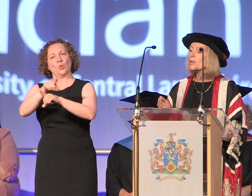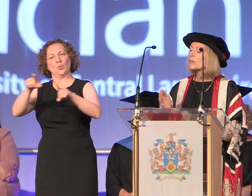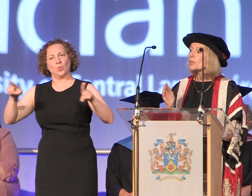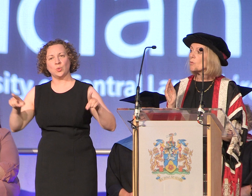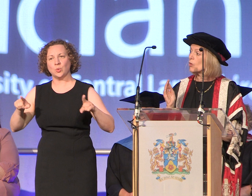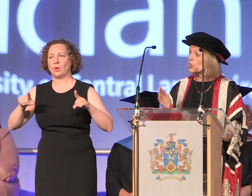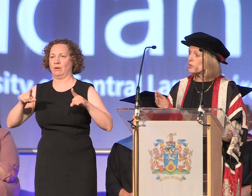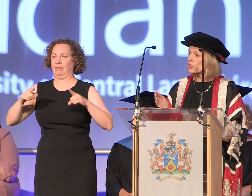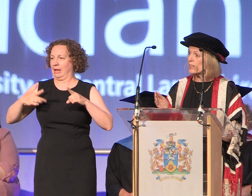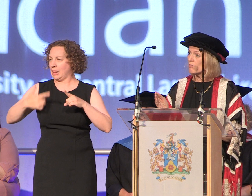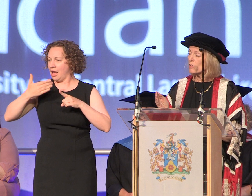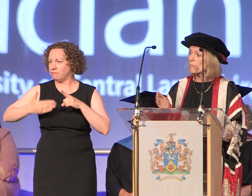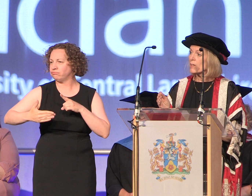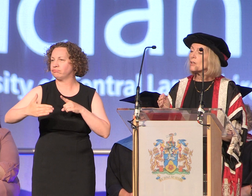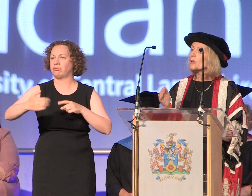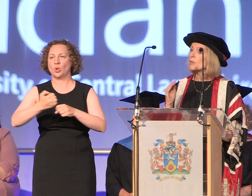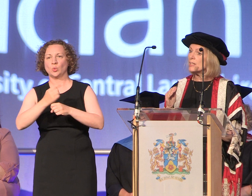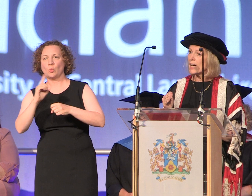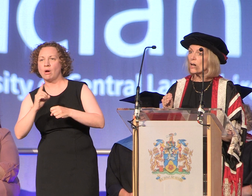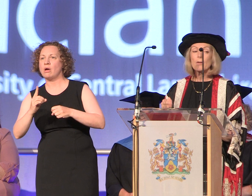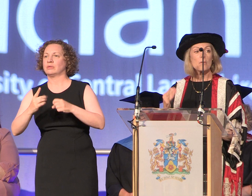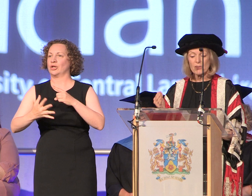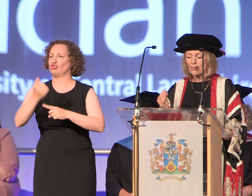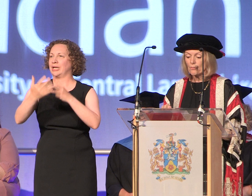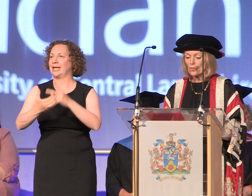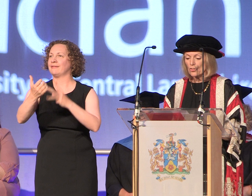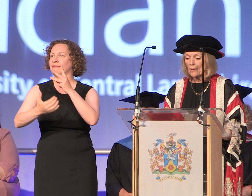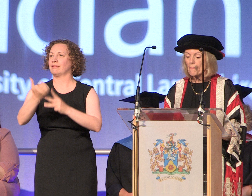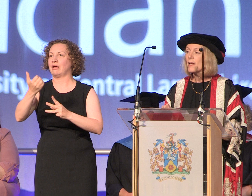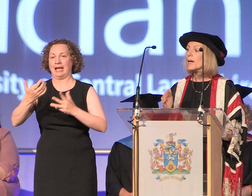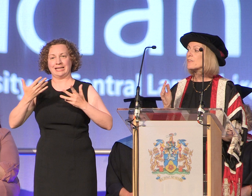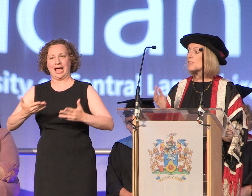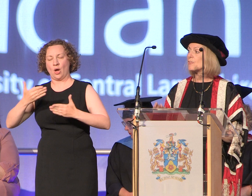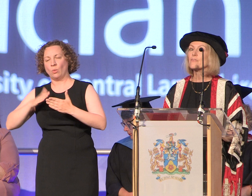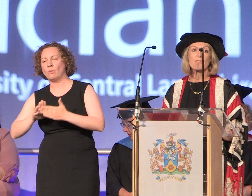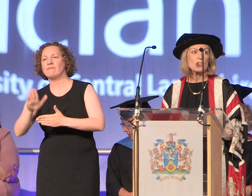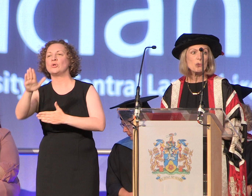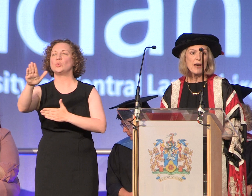what you achieve not only now but in the future and the difference that you make.